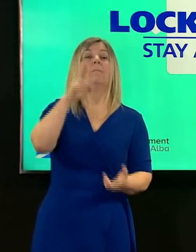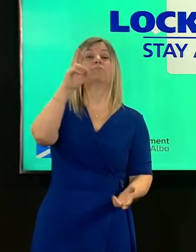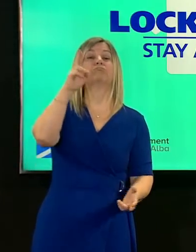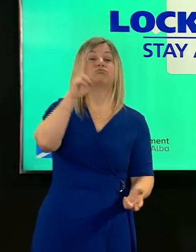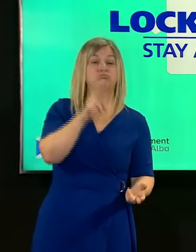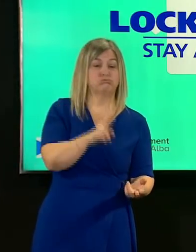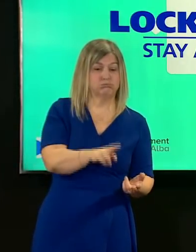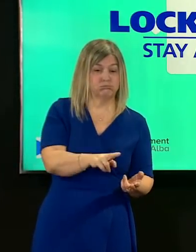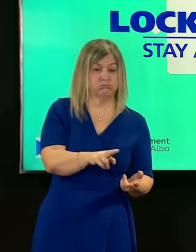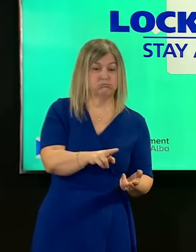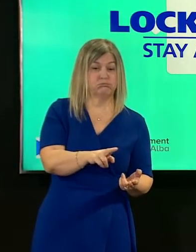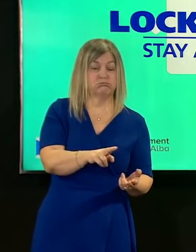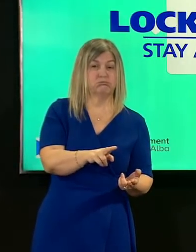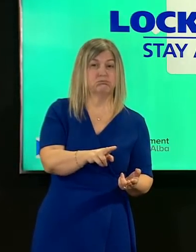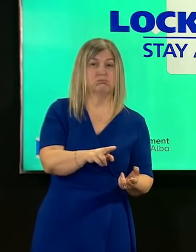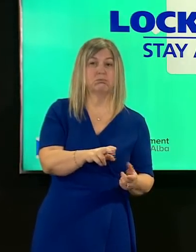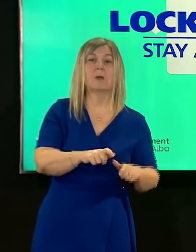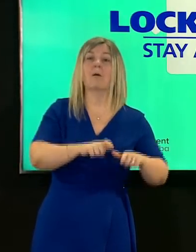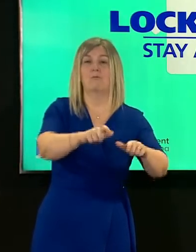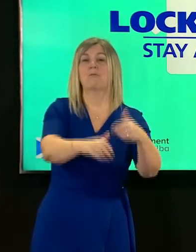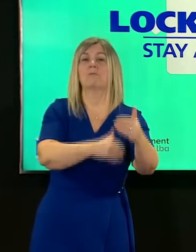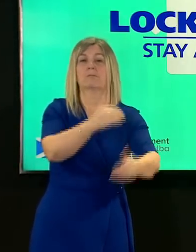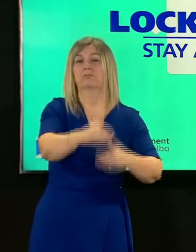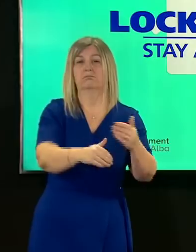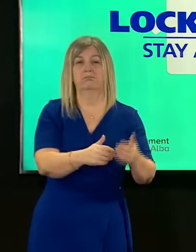and that's why our review periods are three-week review periods